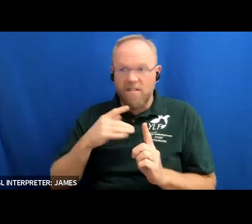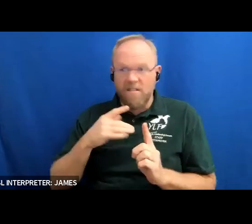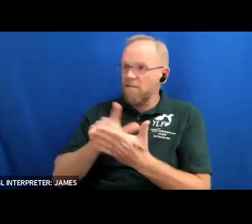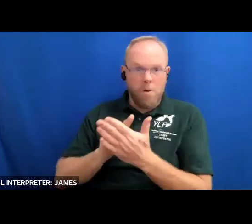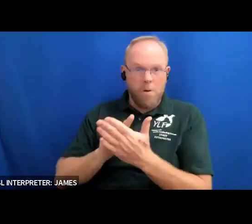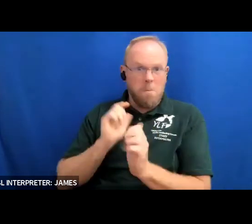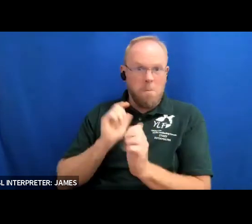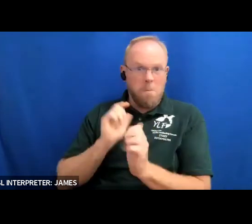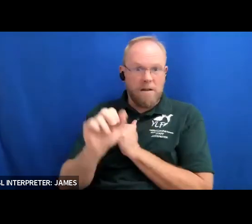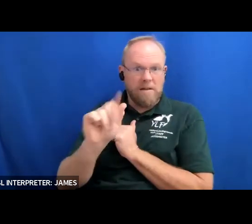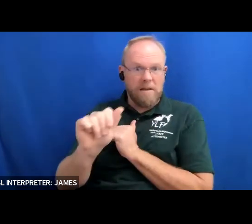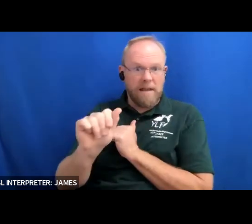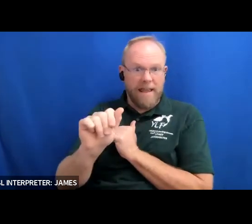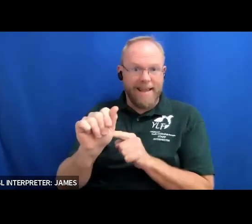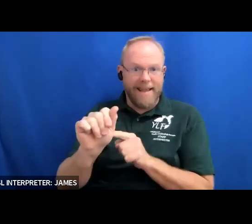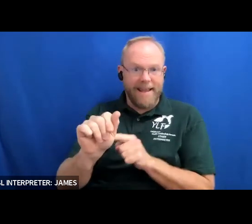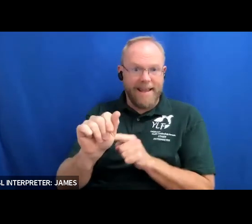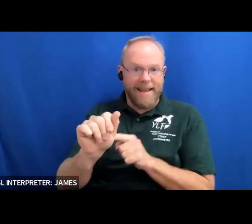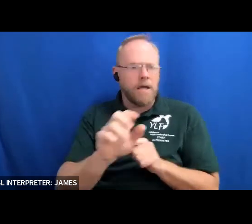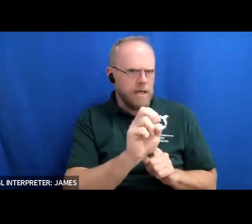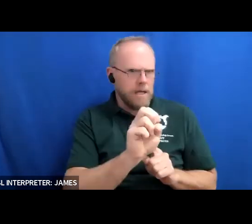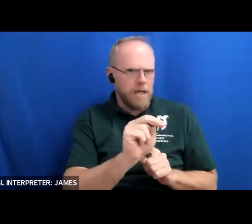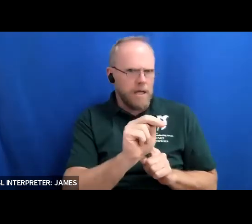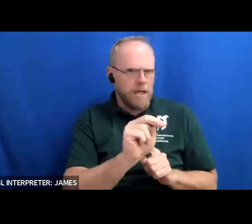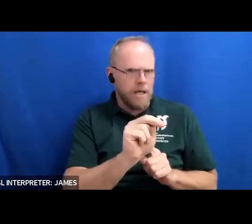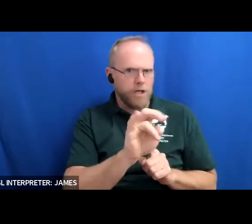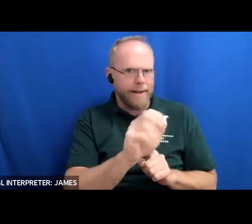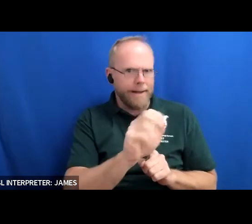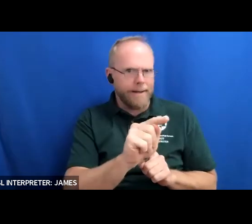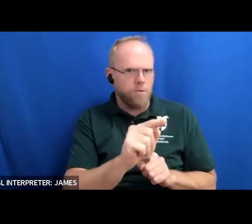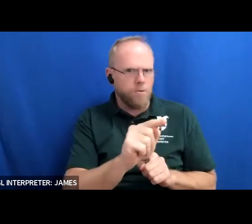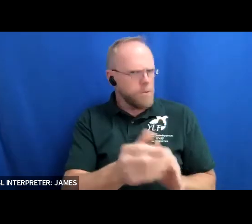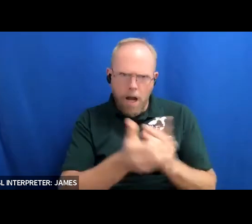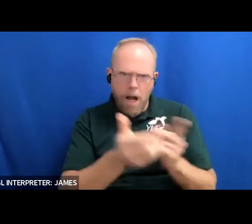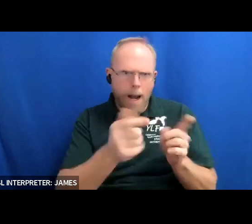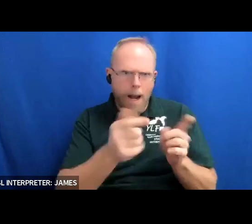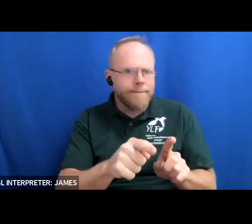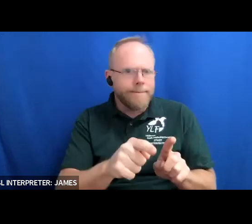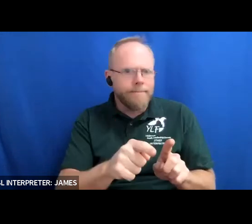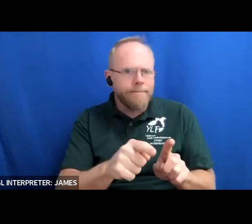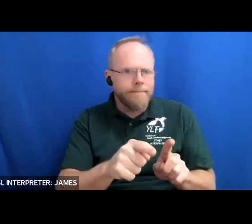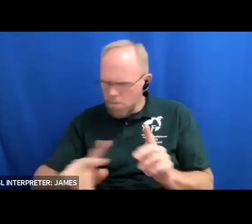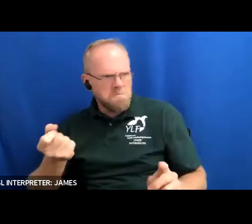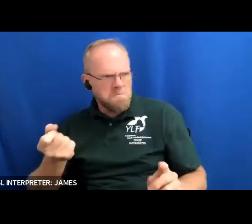enforcement would be automatic and understood but from my personal experience since the passage of